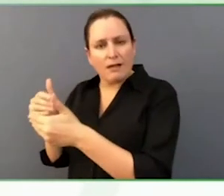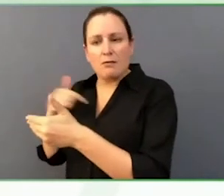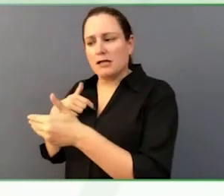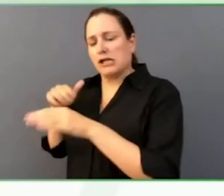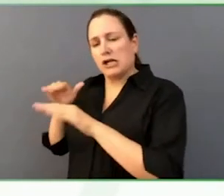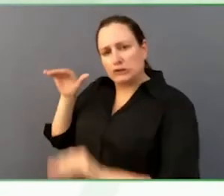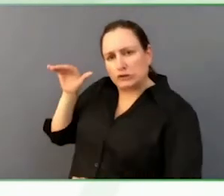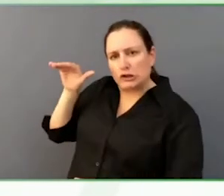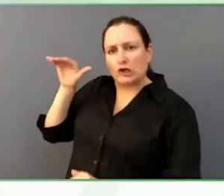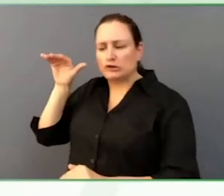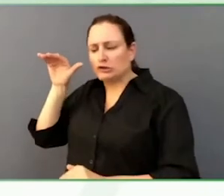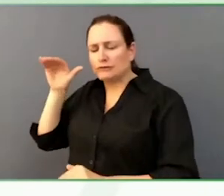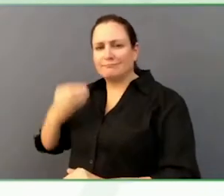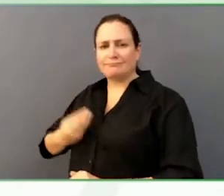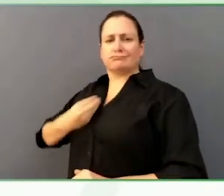so I'm happy to be here, thank you for the invitation.